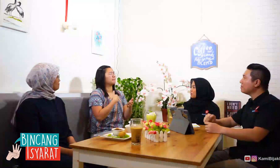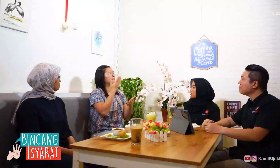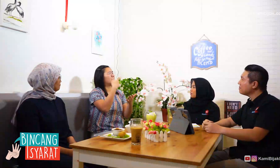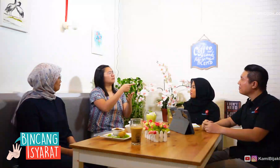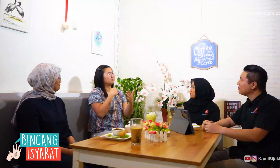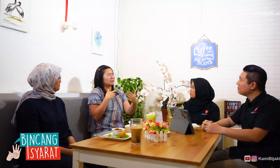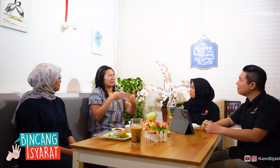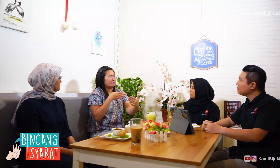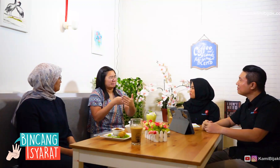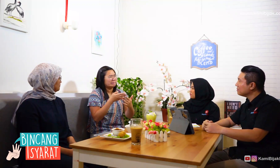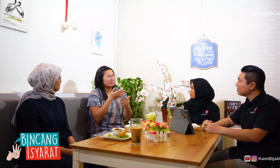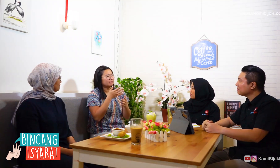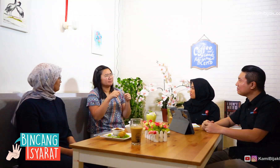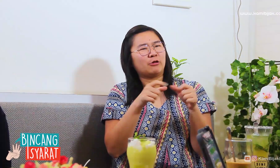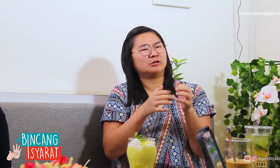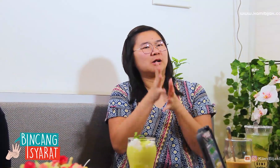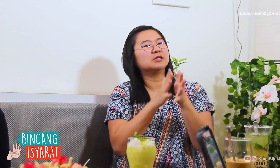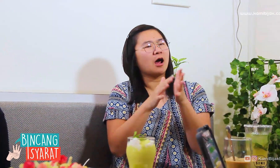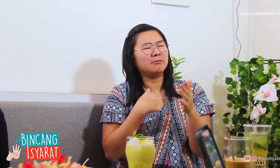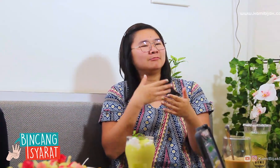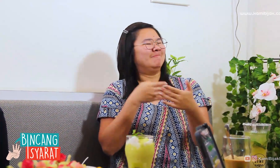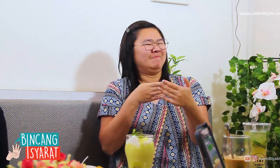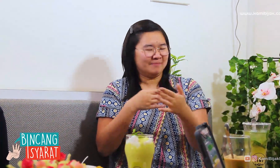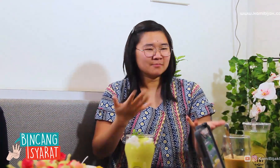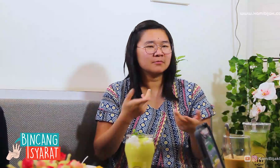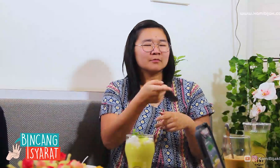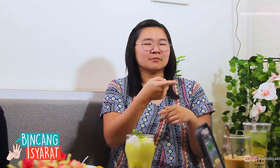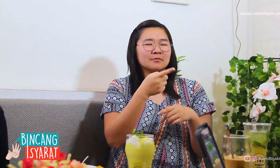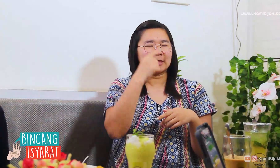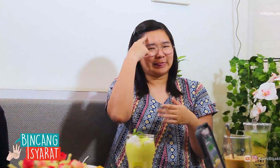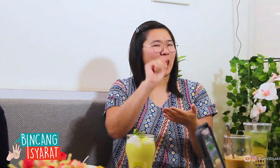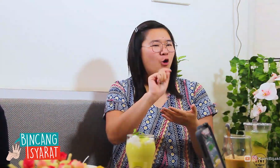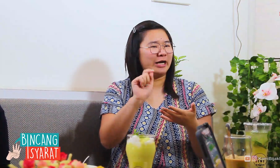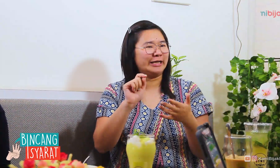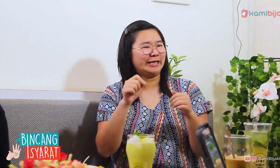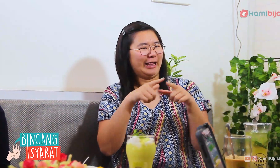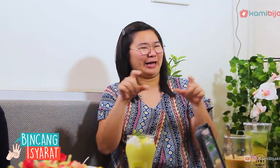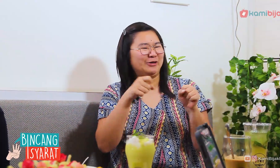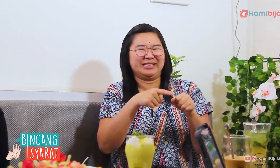Earlier, linguistic barriers to sign language, for me, there is in theory.